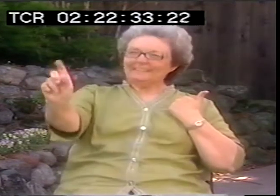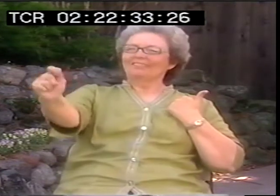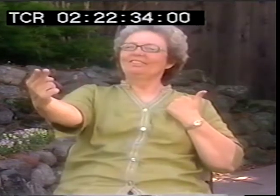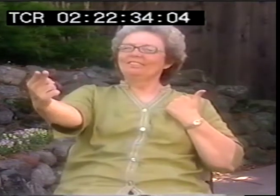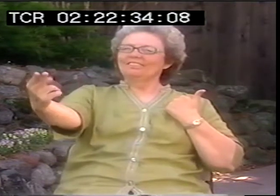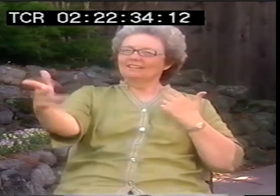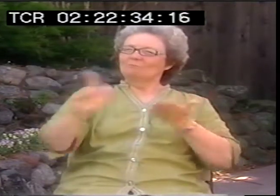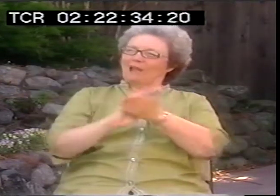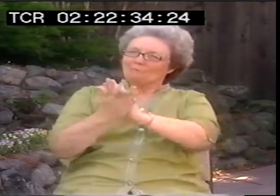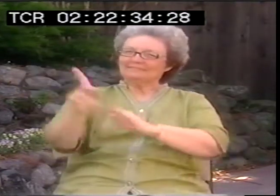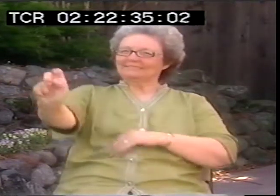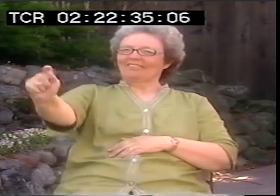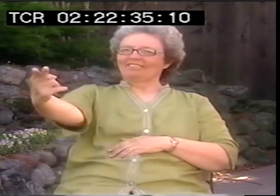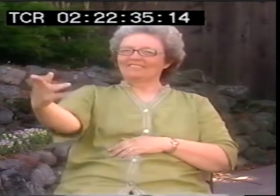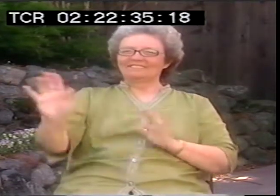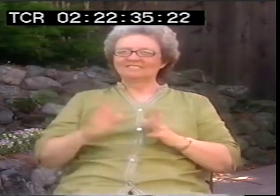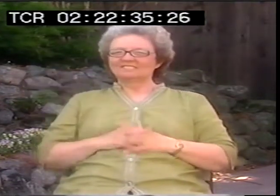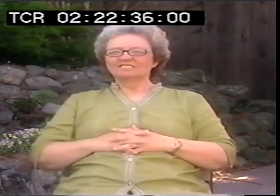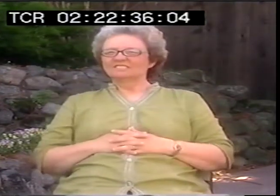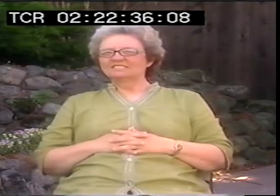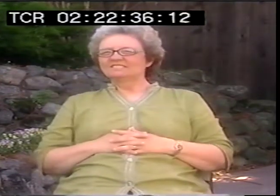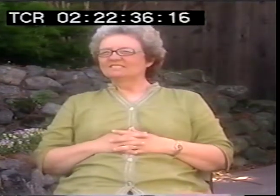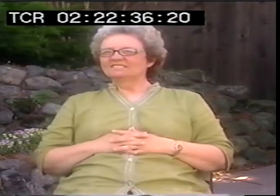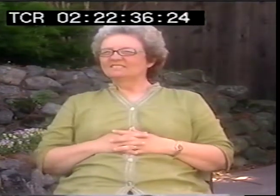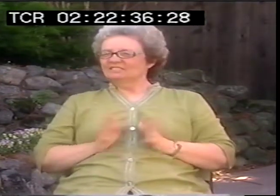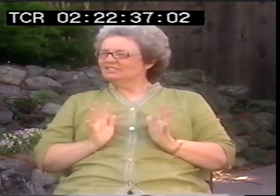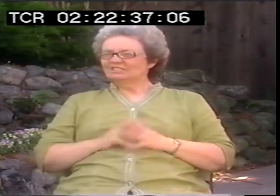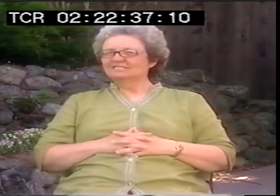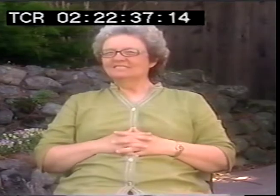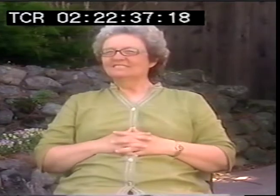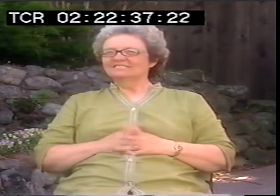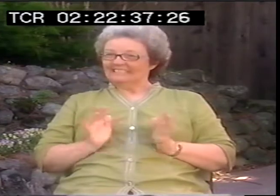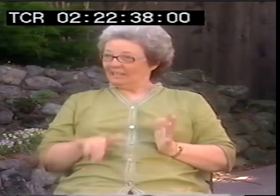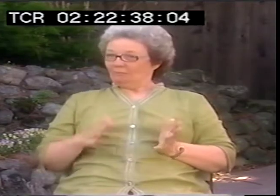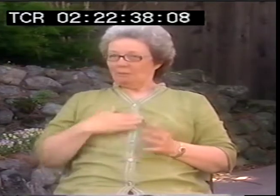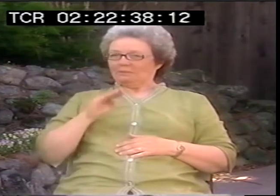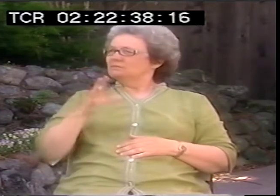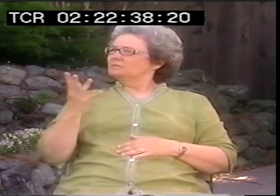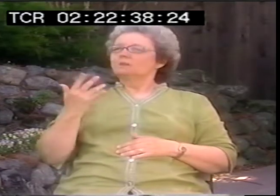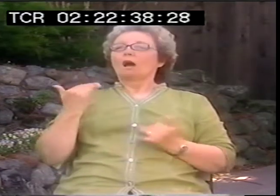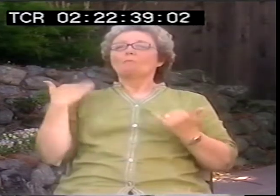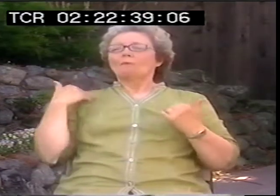Because when they're separated from their community, that is the death of that child. That's what I was trying to show.